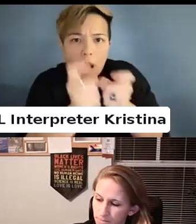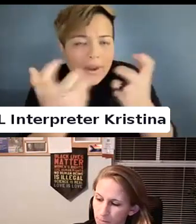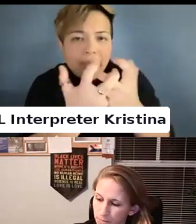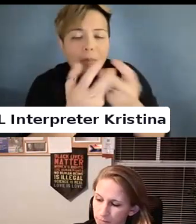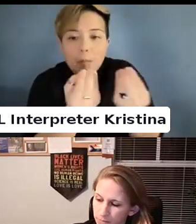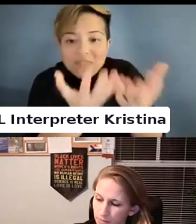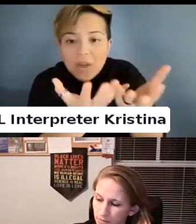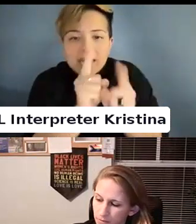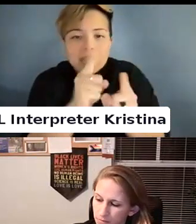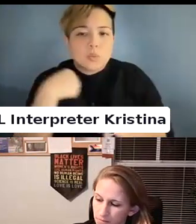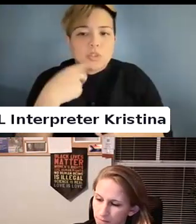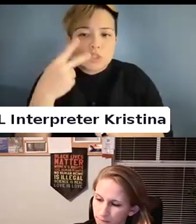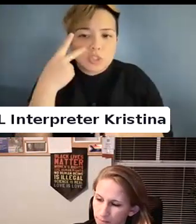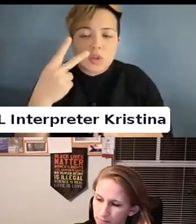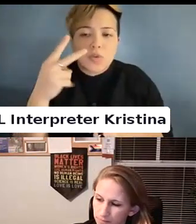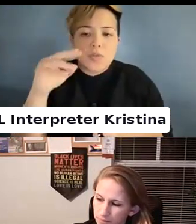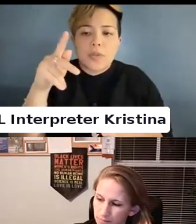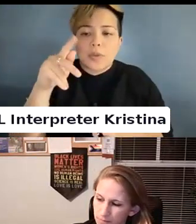with a pair.